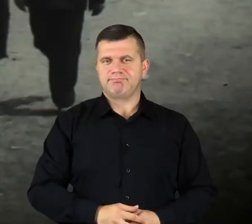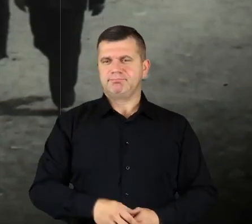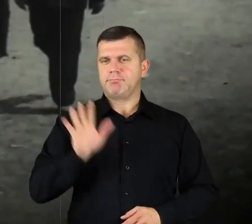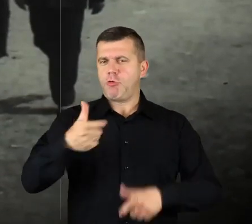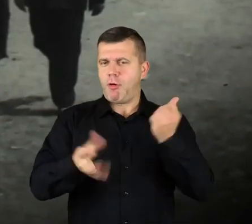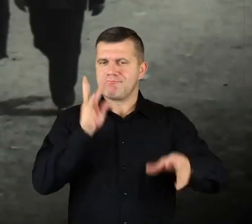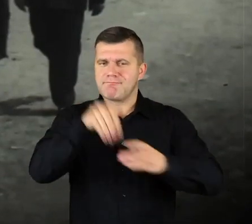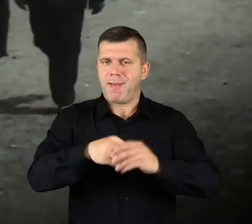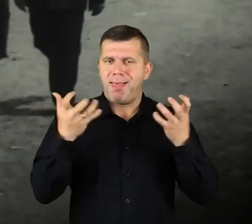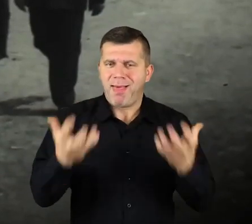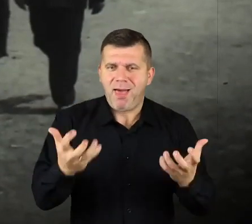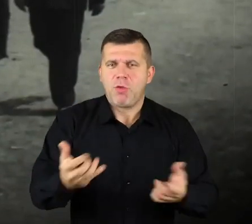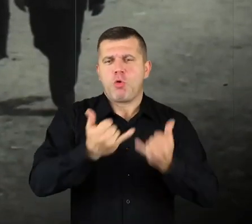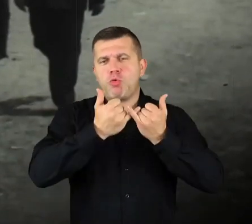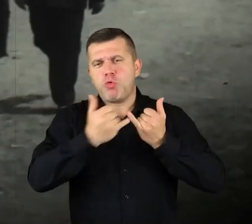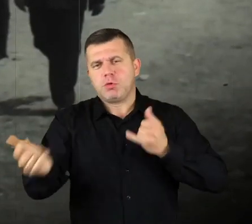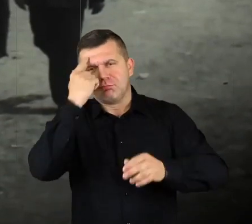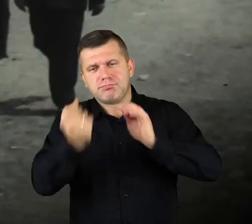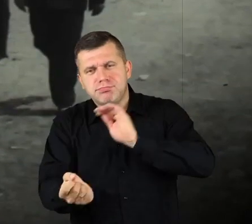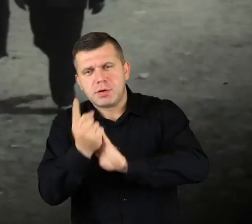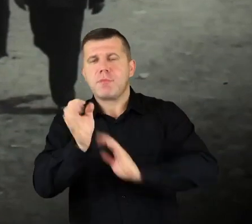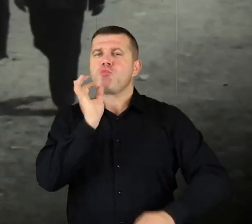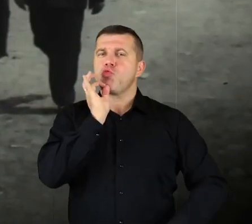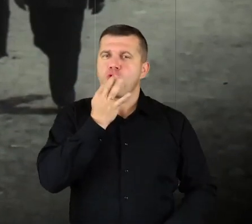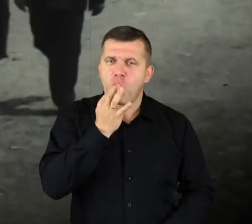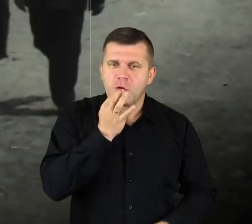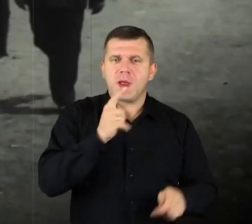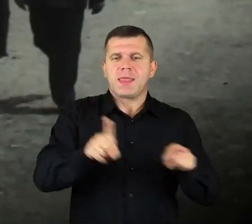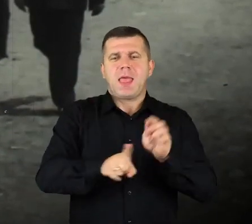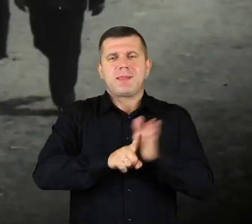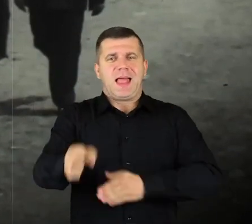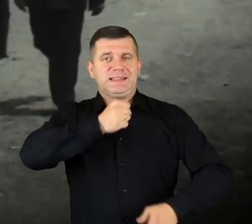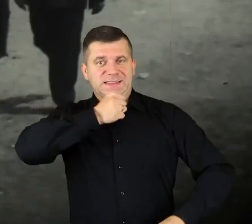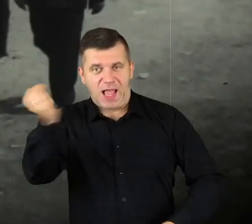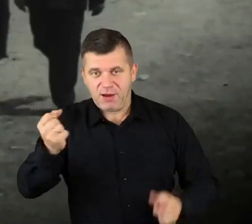who take part, willingly, in many initiatives, those for the younger people, and those for the older.